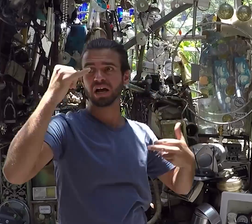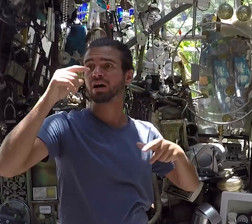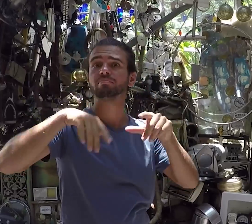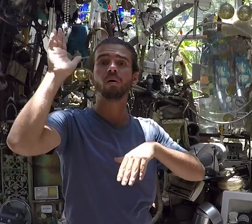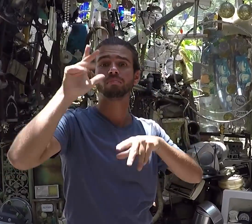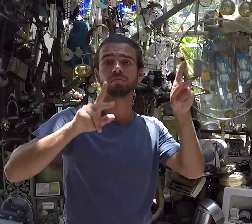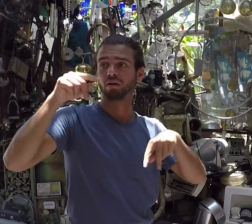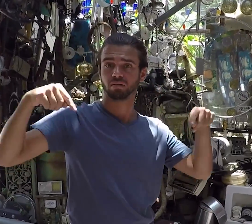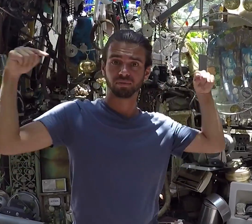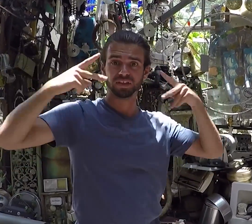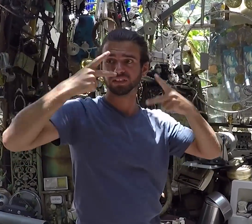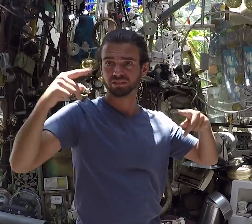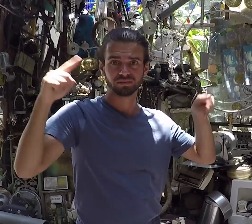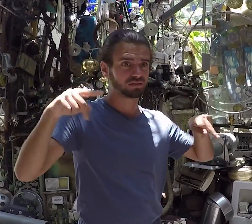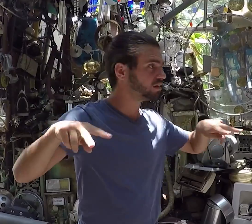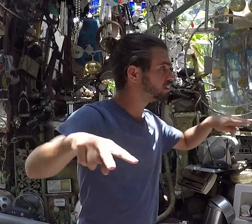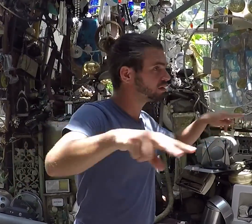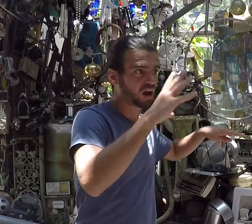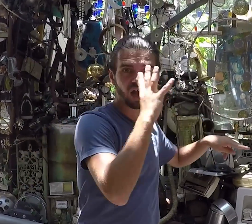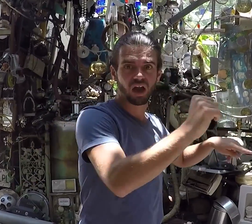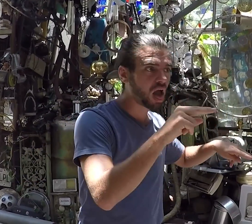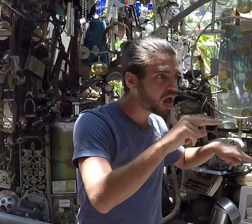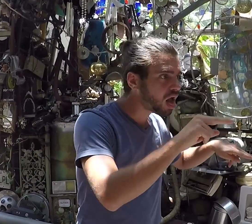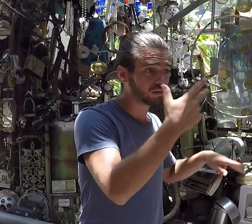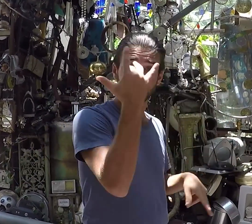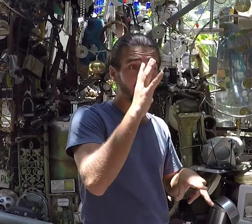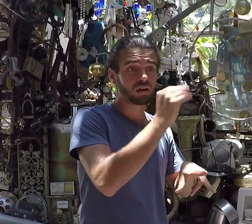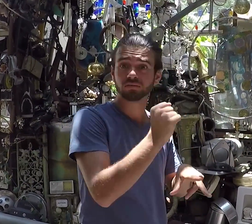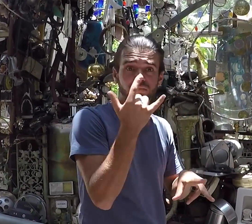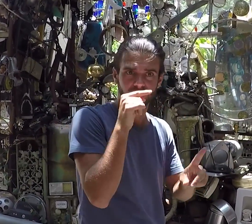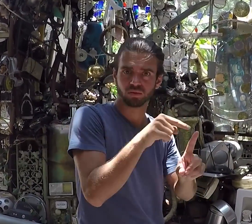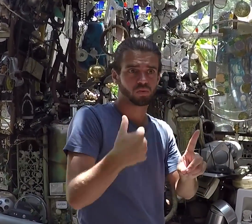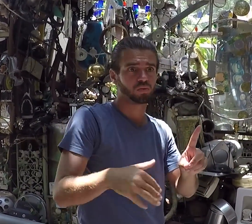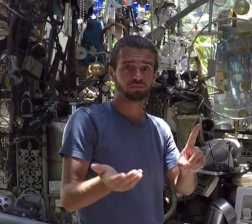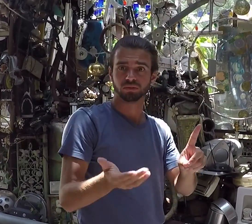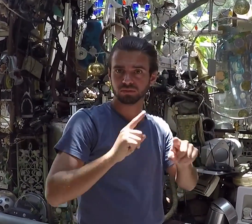People are always fascinated by this art work! Why is it so fascinating?